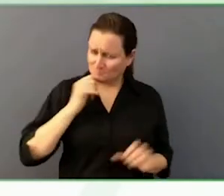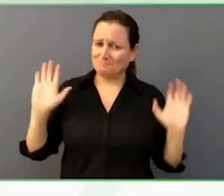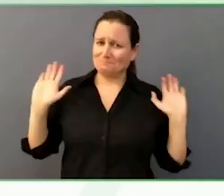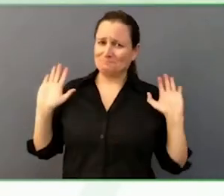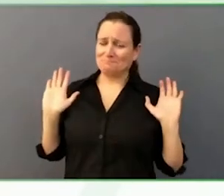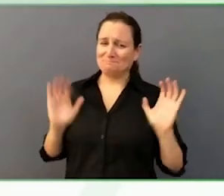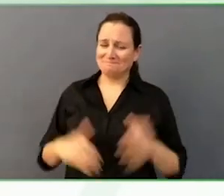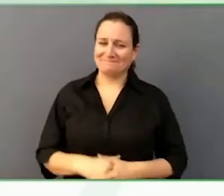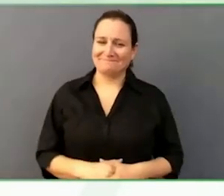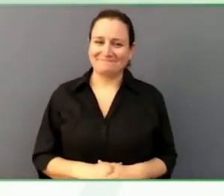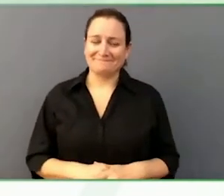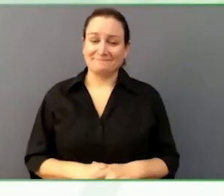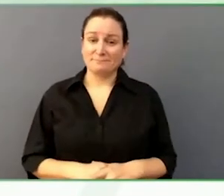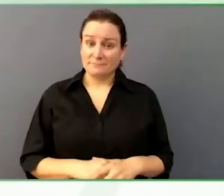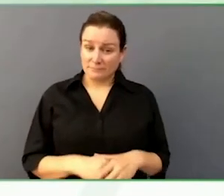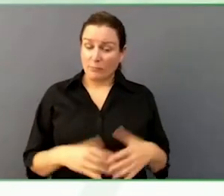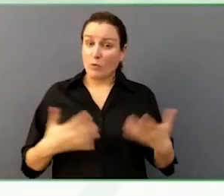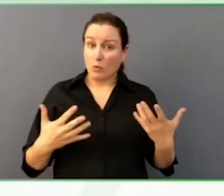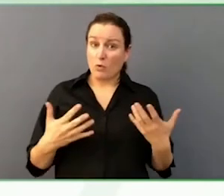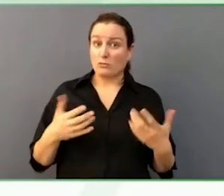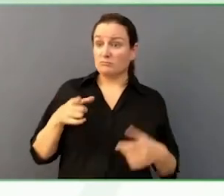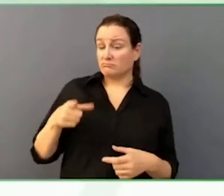So, they are fantastic. They come in a team of two.